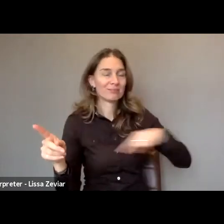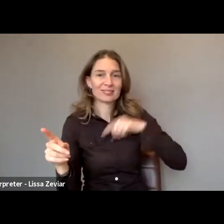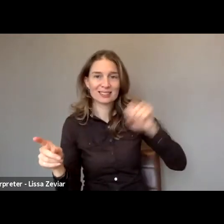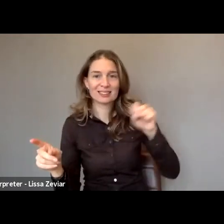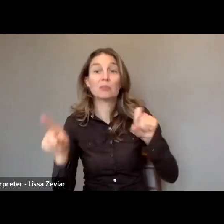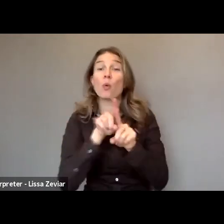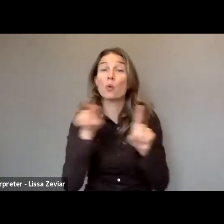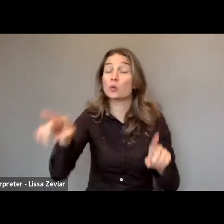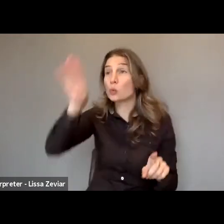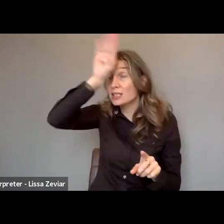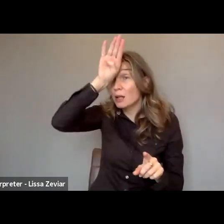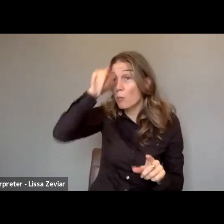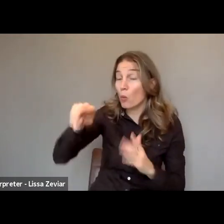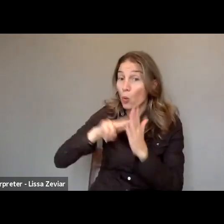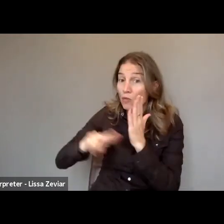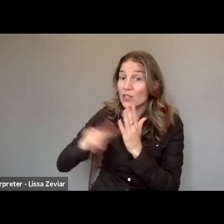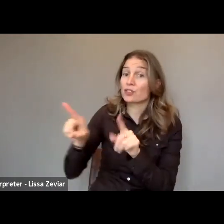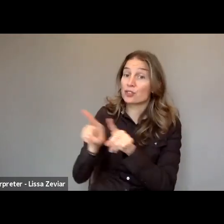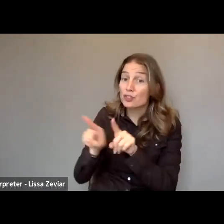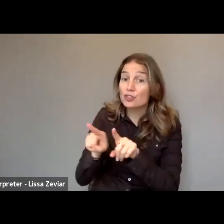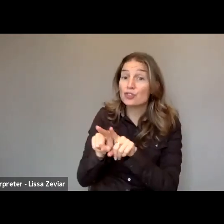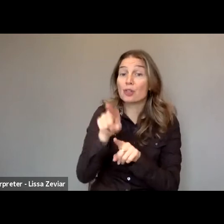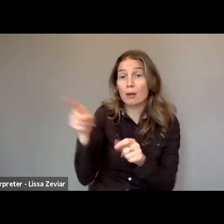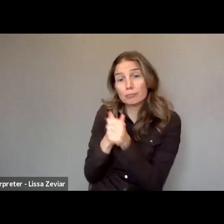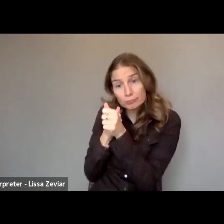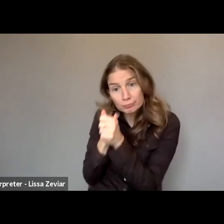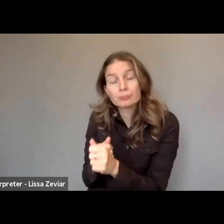Many of these women organizations didn't know